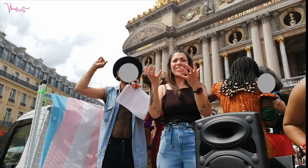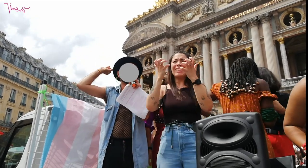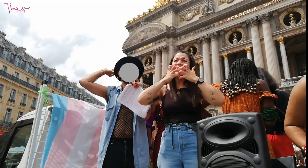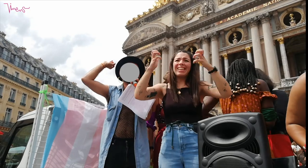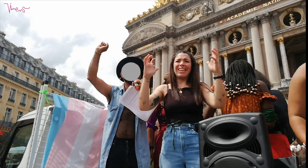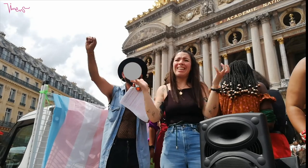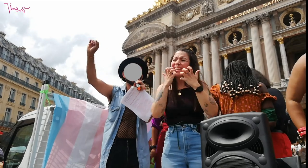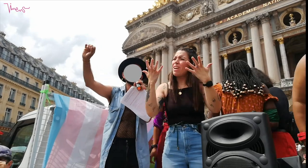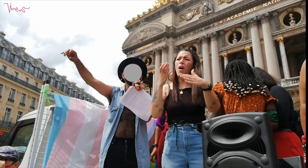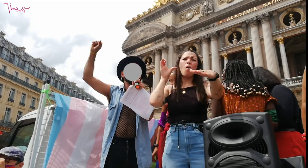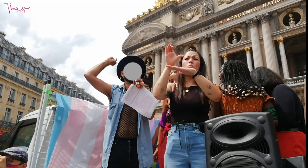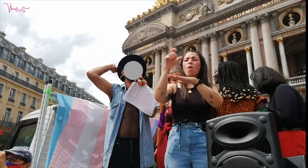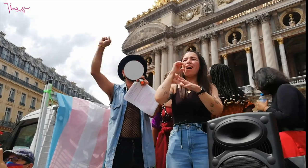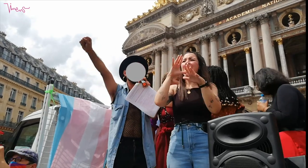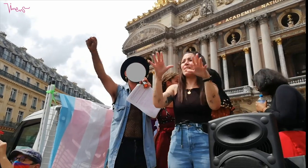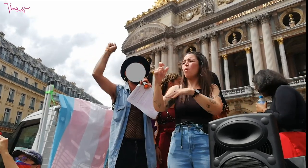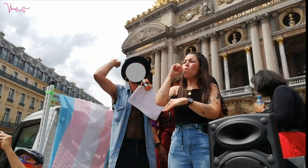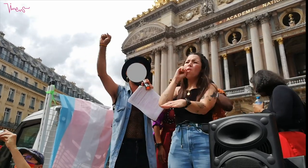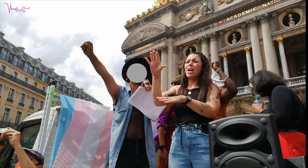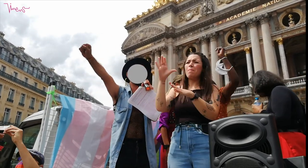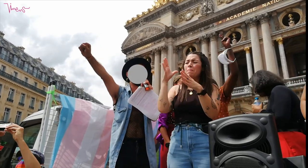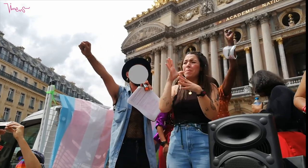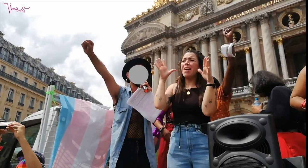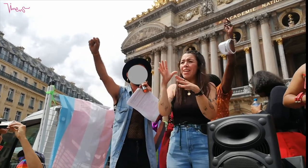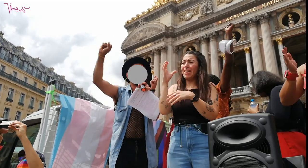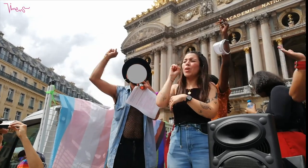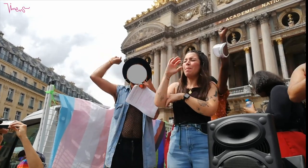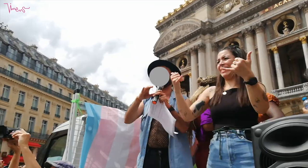against capitalism that we are proud to be here